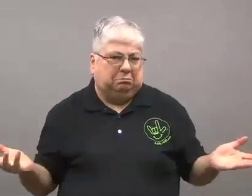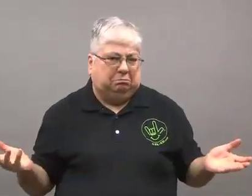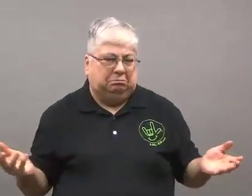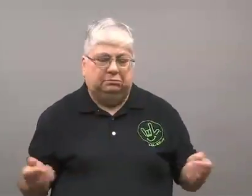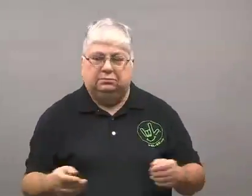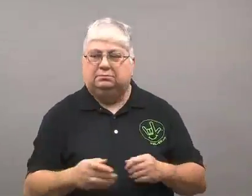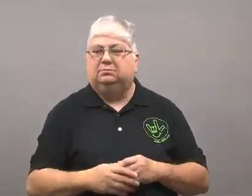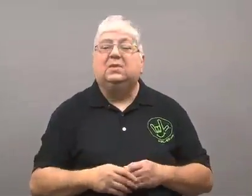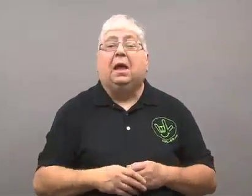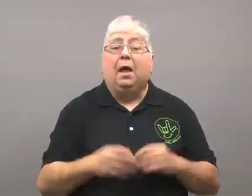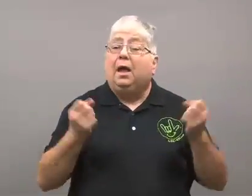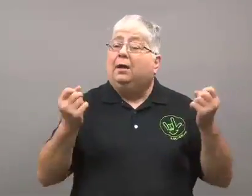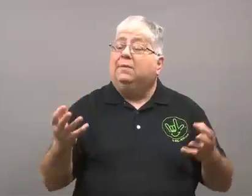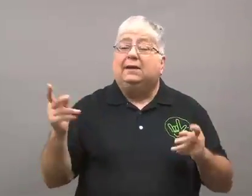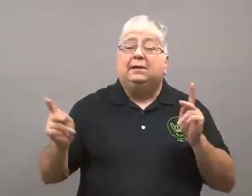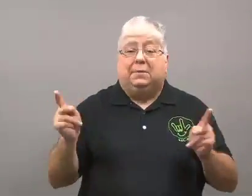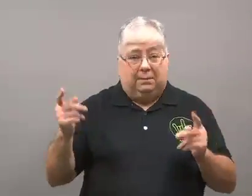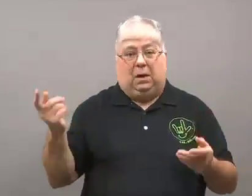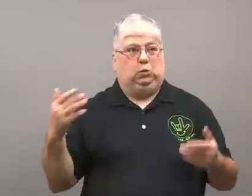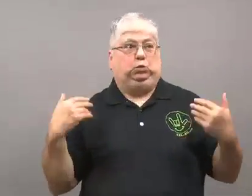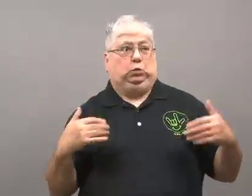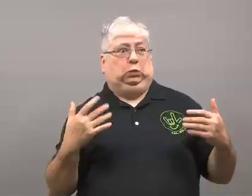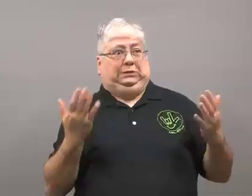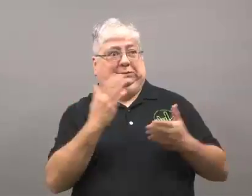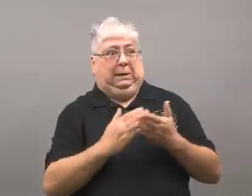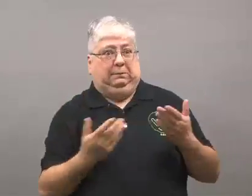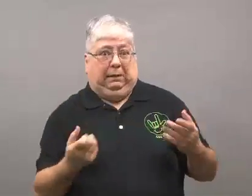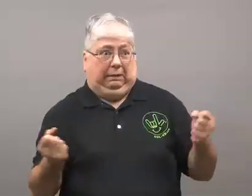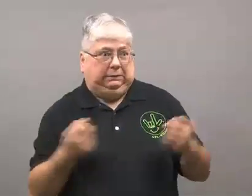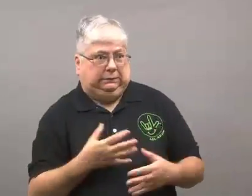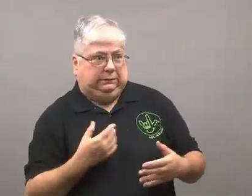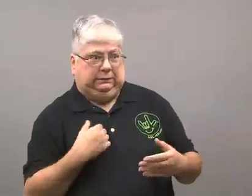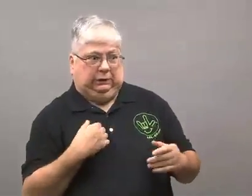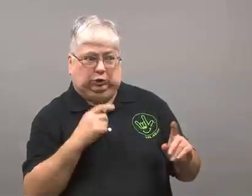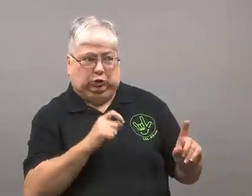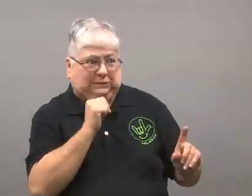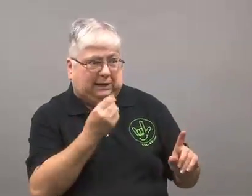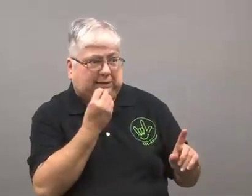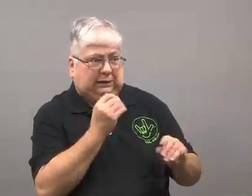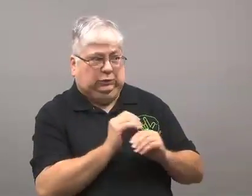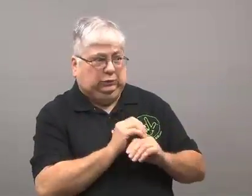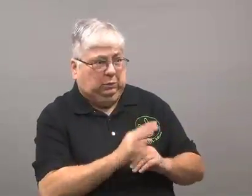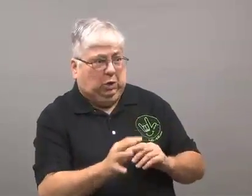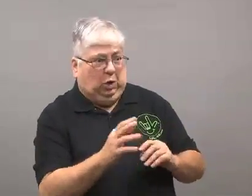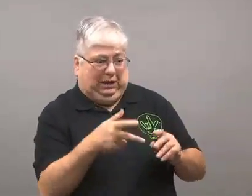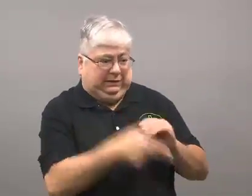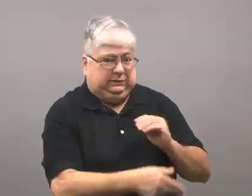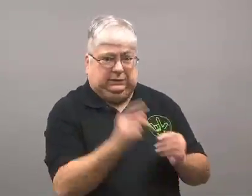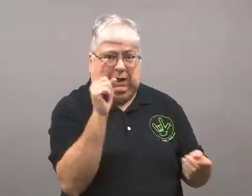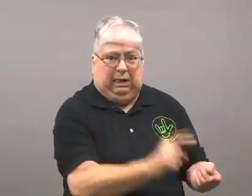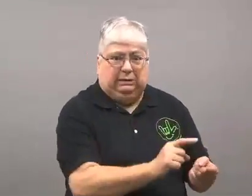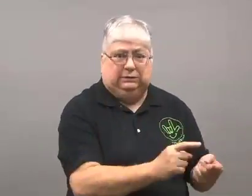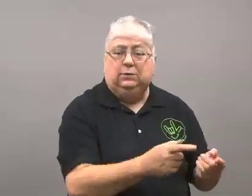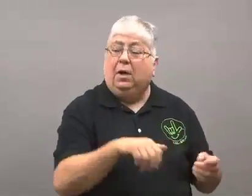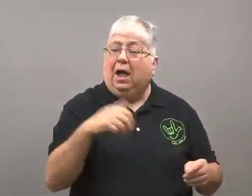Some people respond by becoming scared and wanting to reduce the amount of meat they consume.